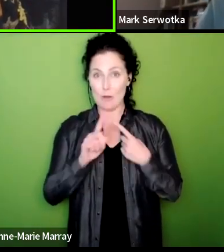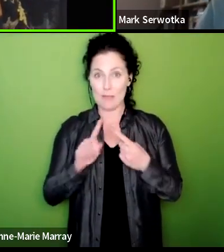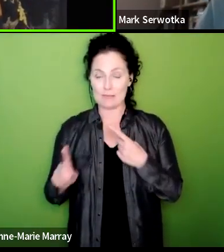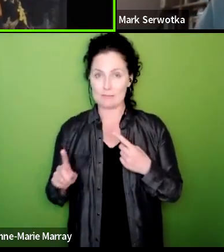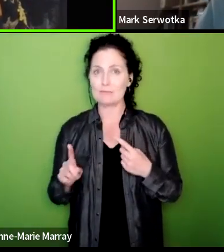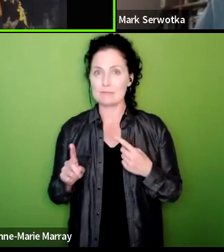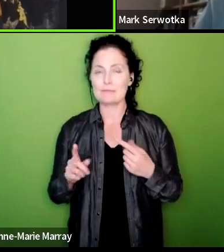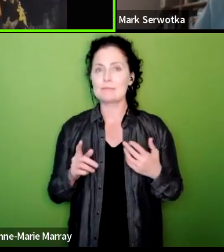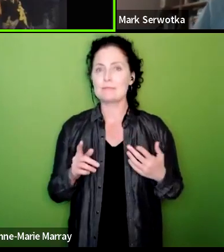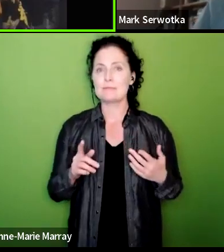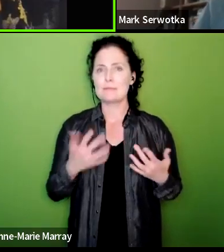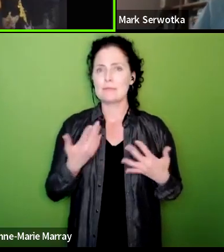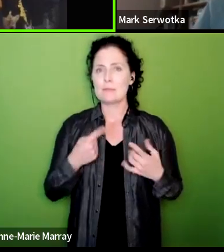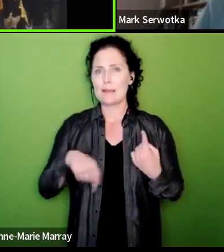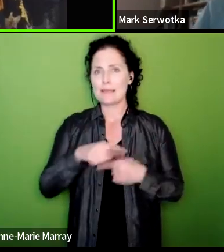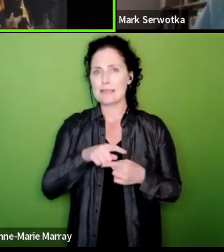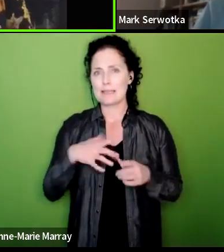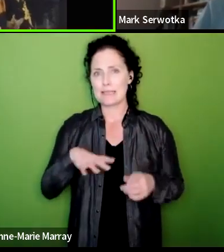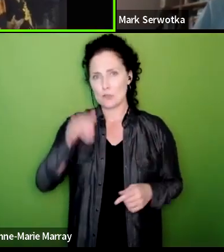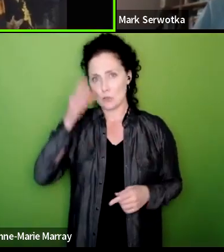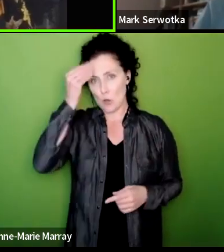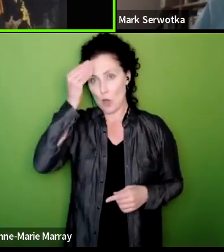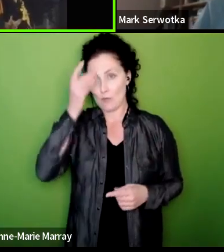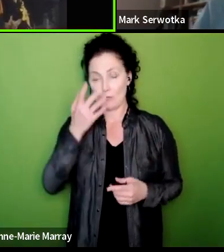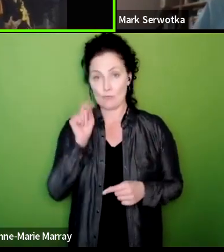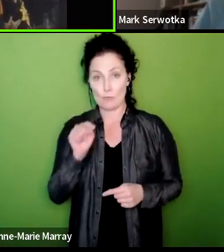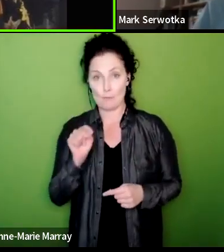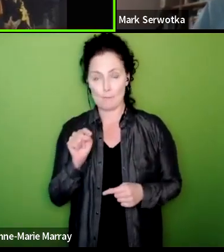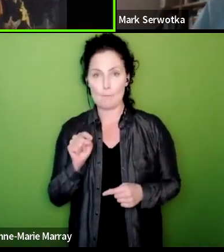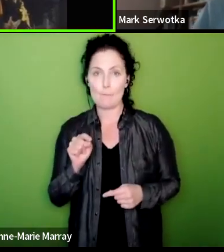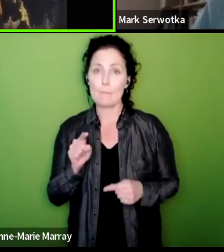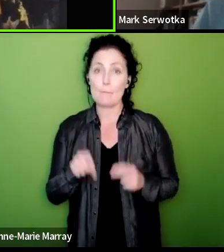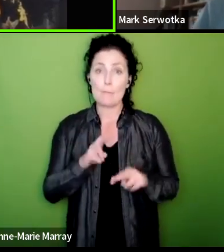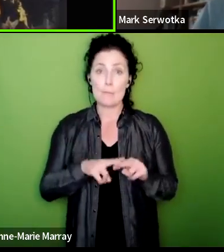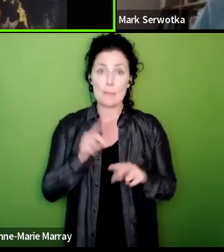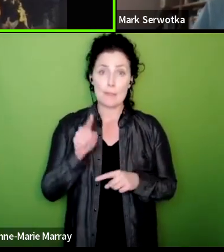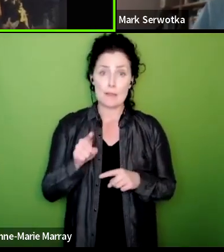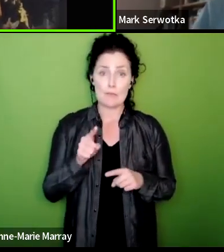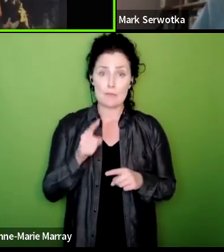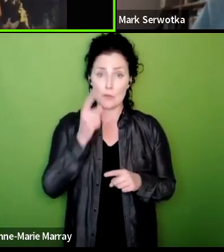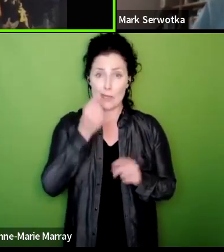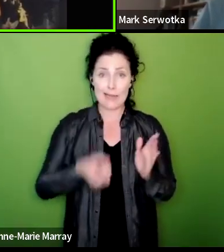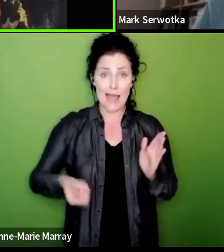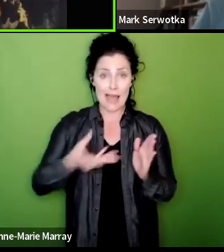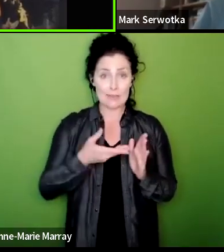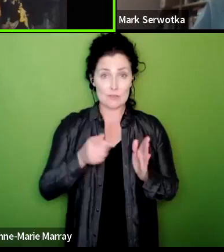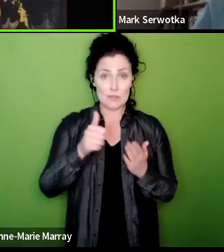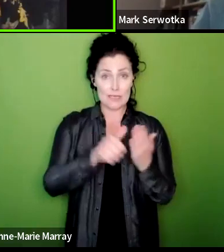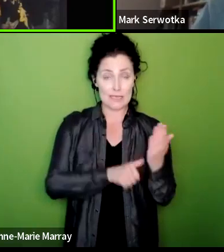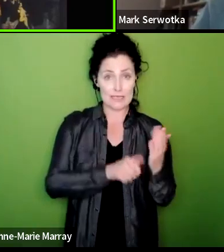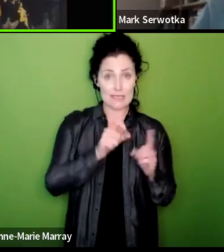that we need to learn from Mark if you have the opportunity to add to your list of both DFE and